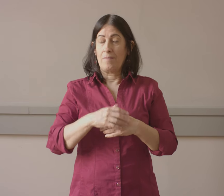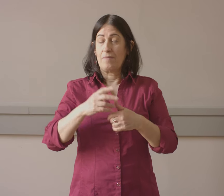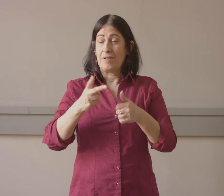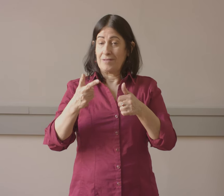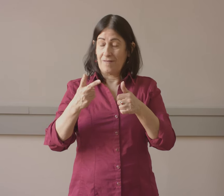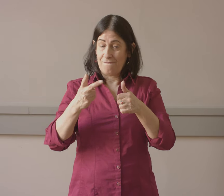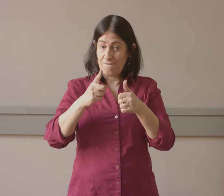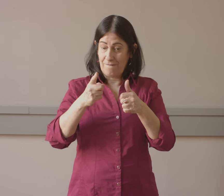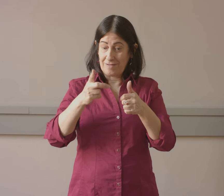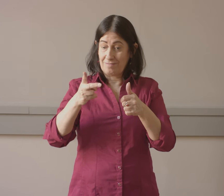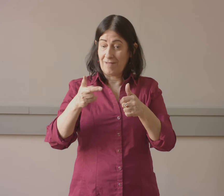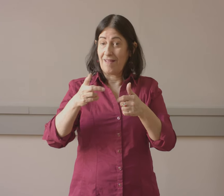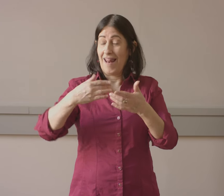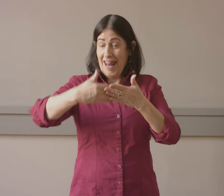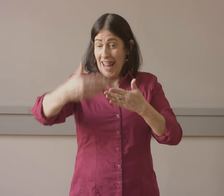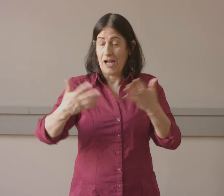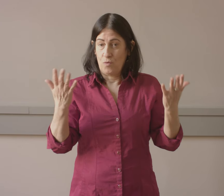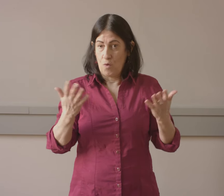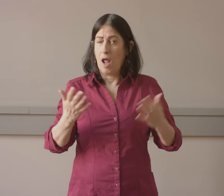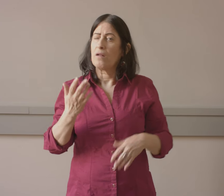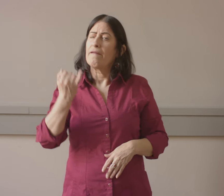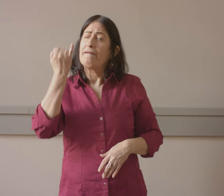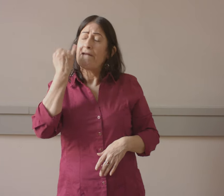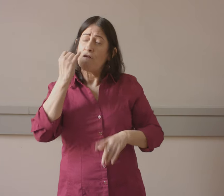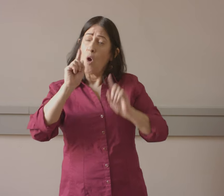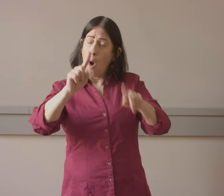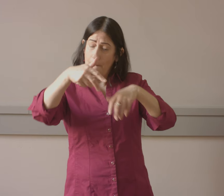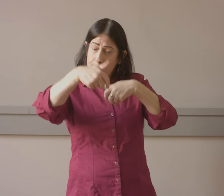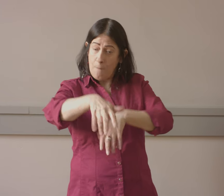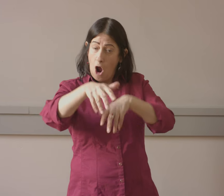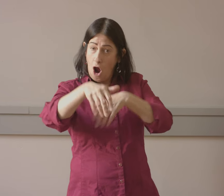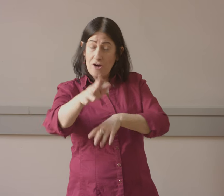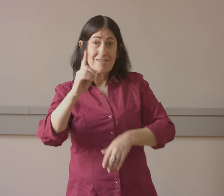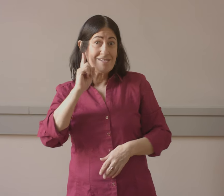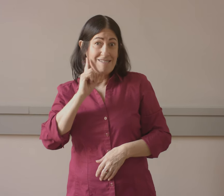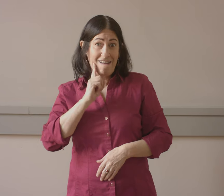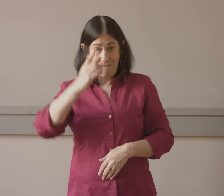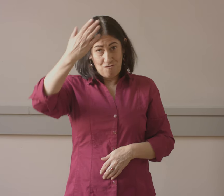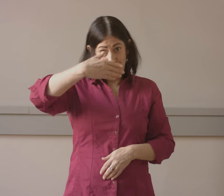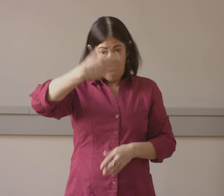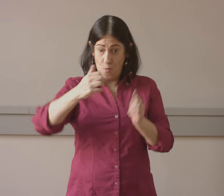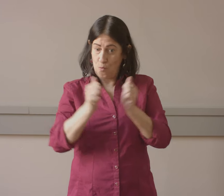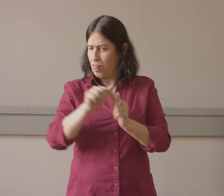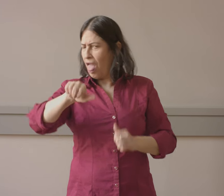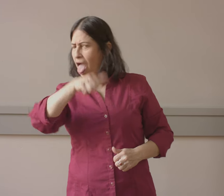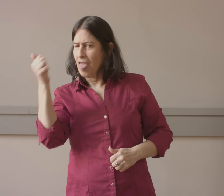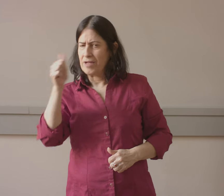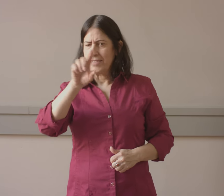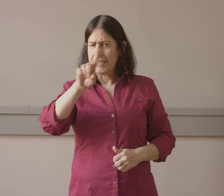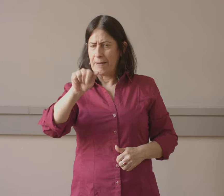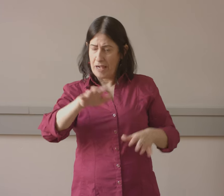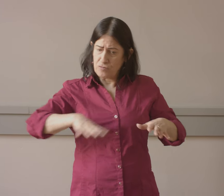So now next I want to discuss with you information about having deaf people in